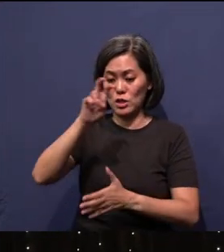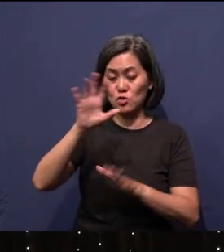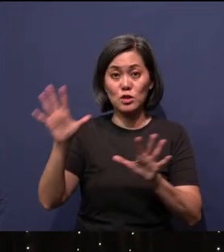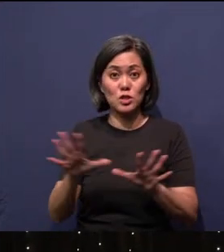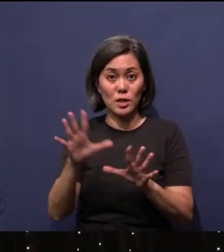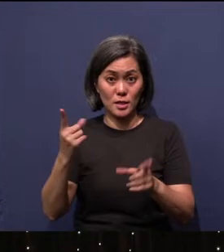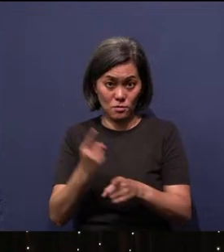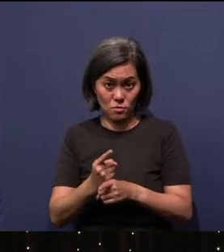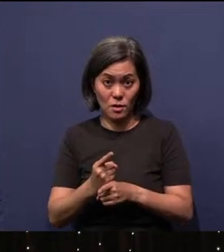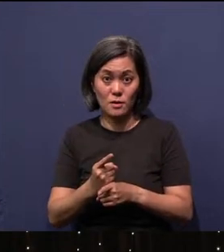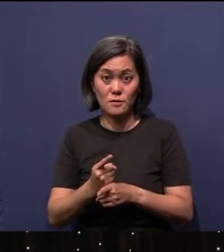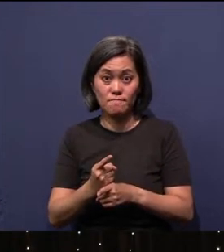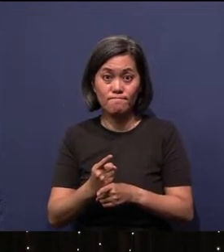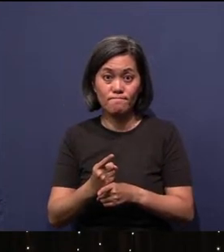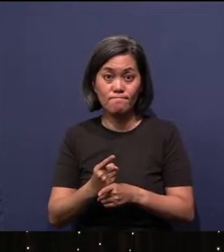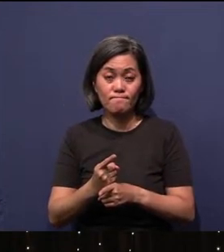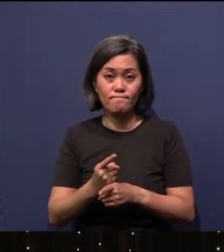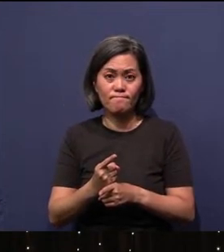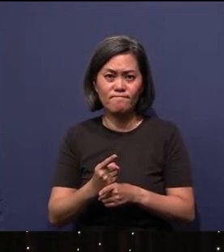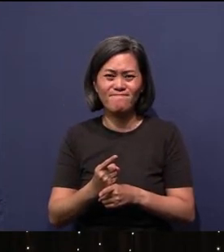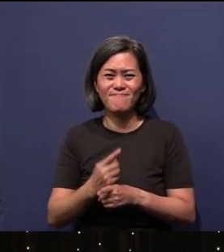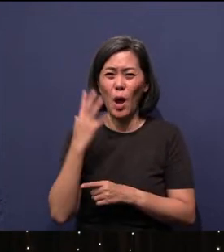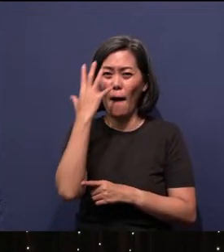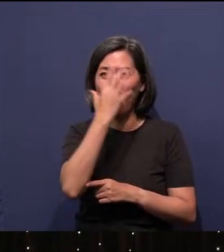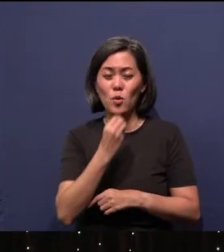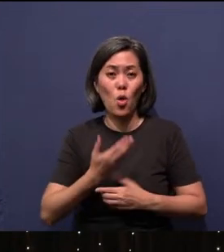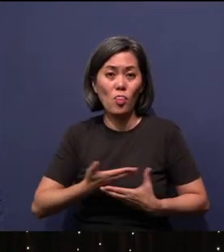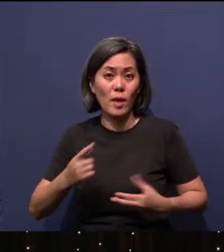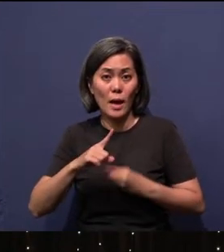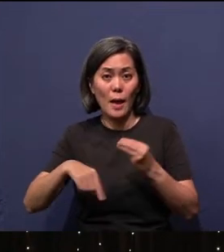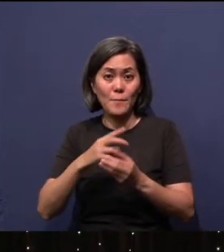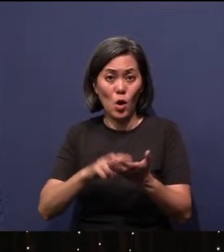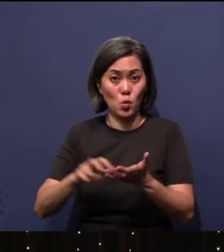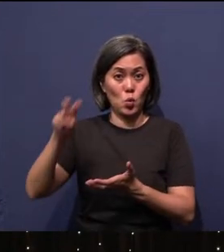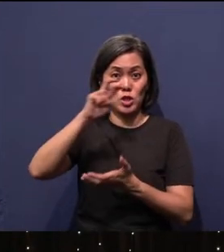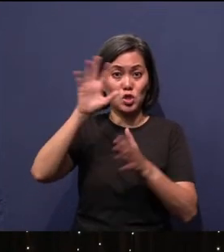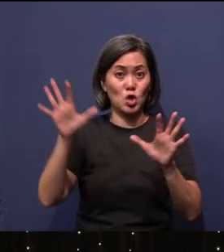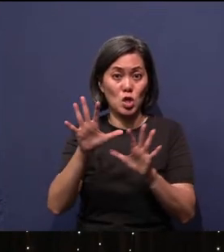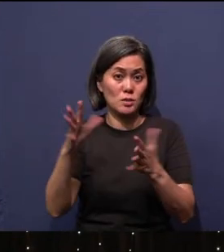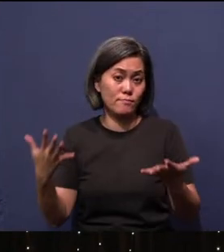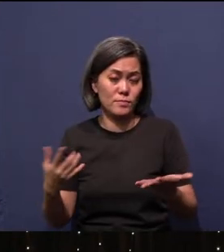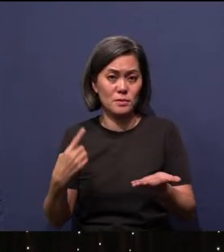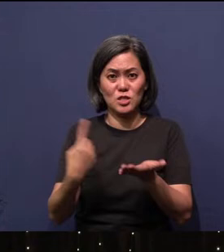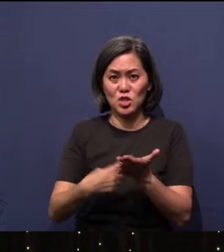The beautiful thing about Resurrection Sunday, it talks about life over death,